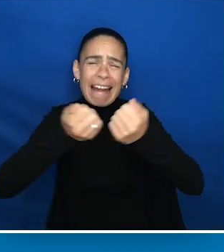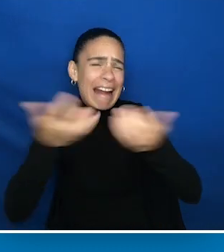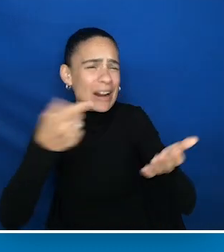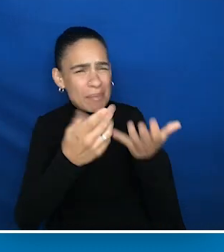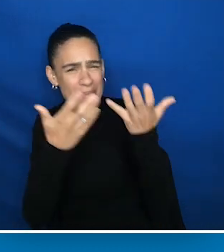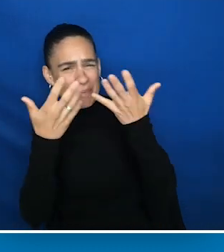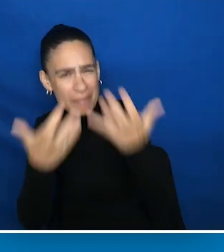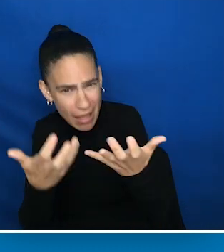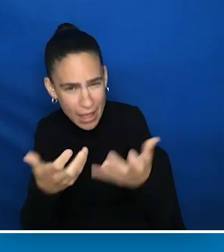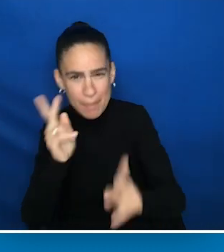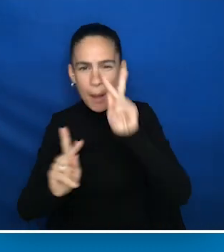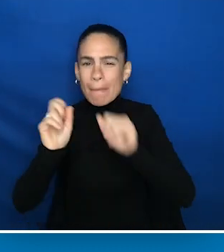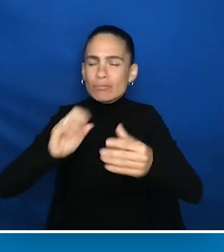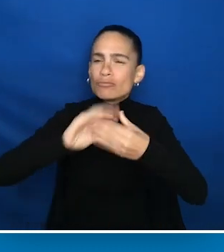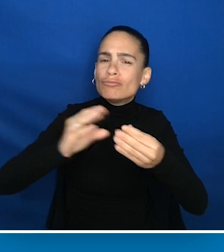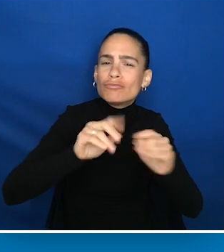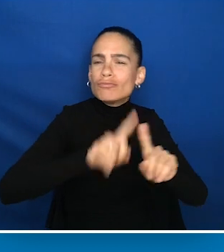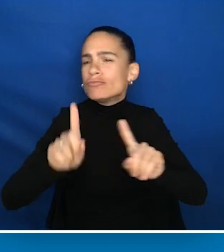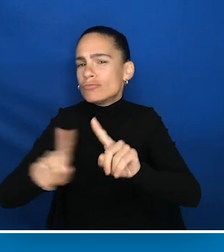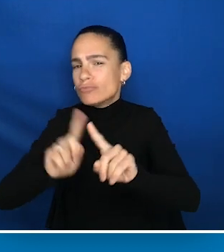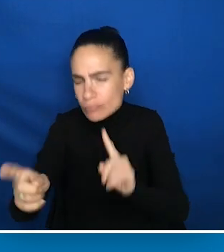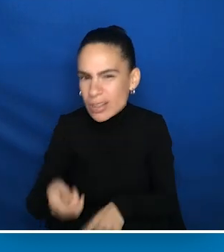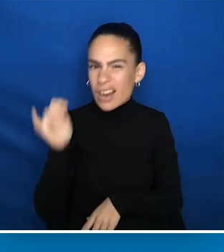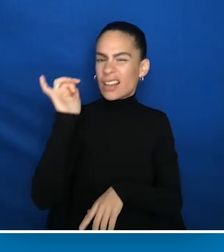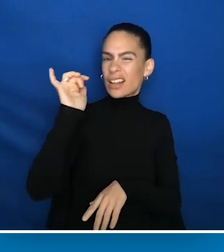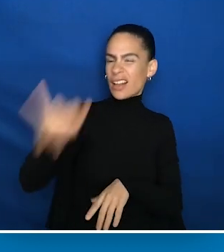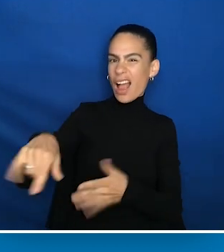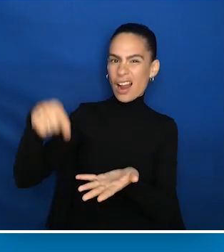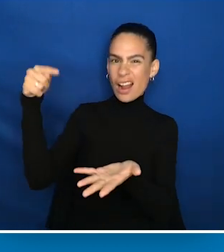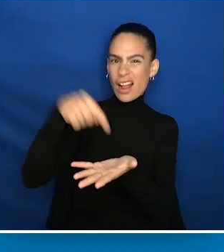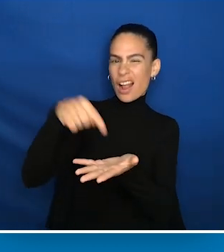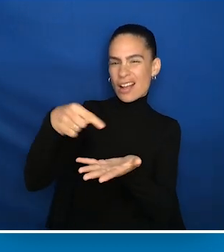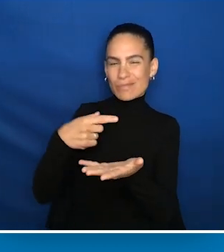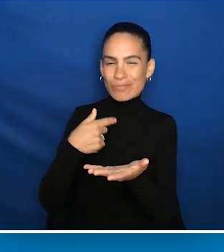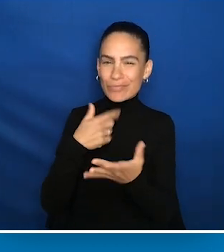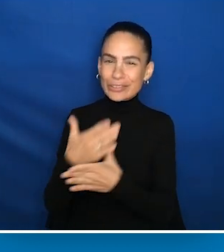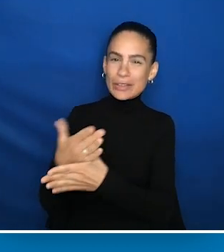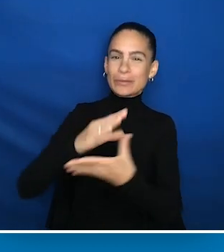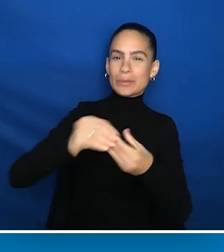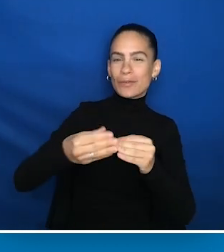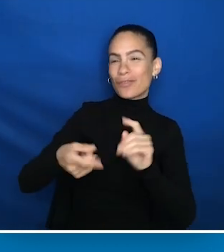That's why they were called folk tales, because they changed with the folks." And this is a story that my grandmother told me.